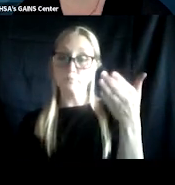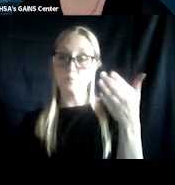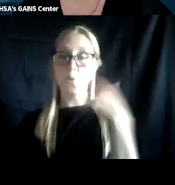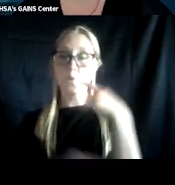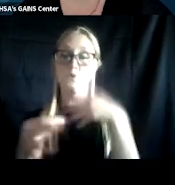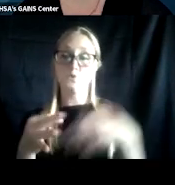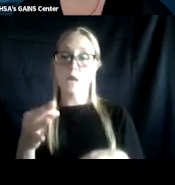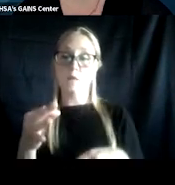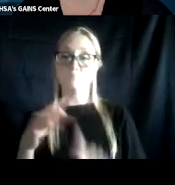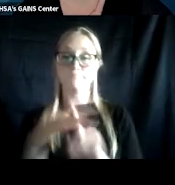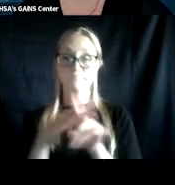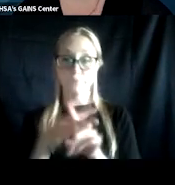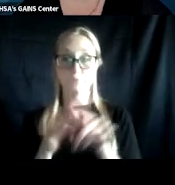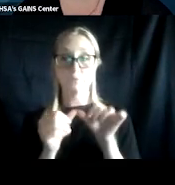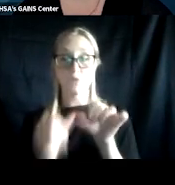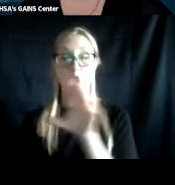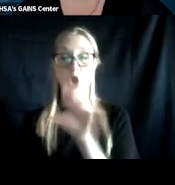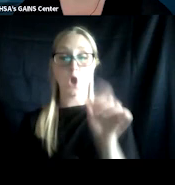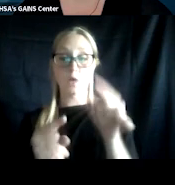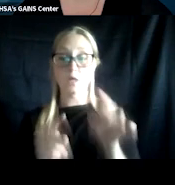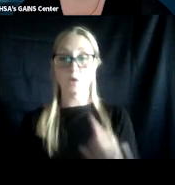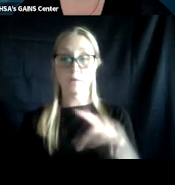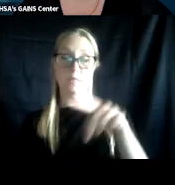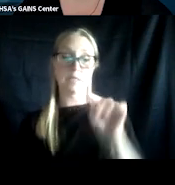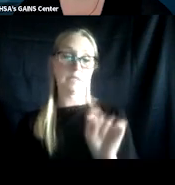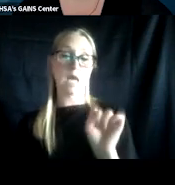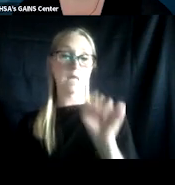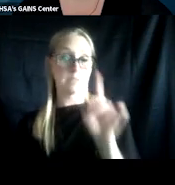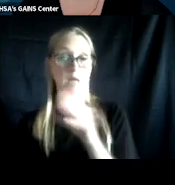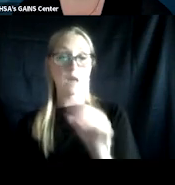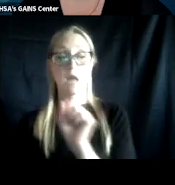of co-occurring PTSD and SUD among the veteran population.